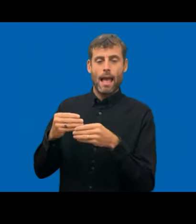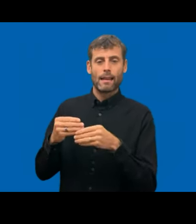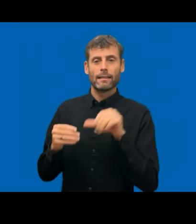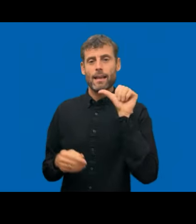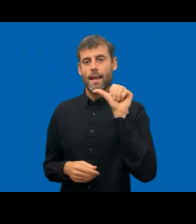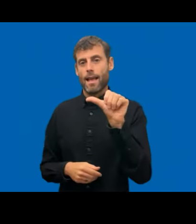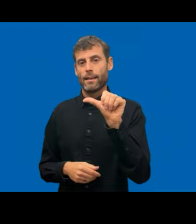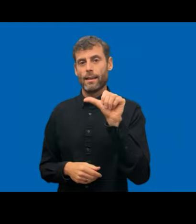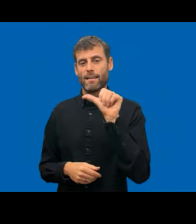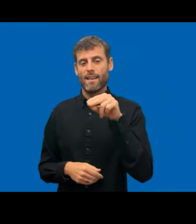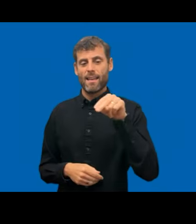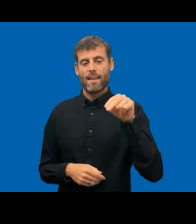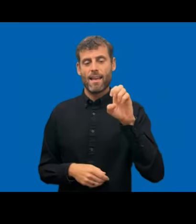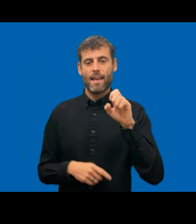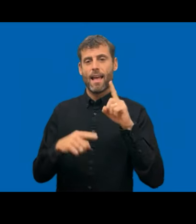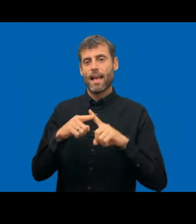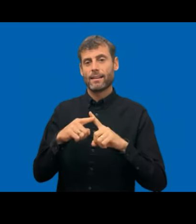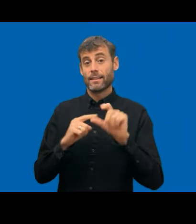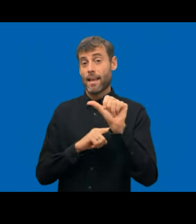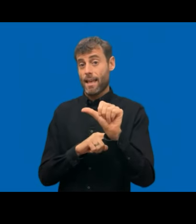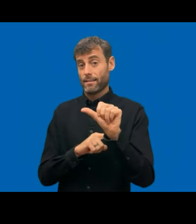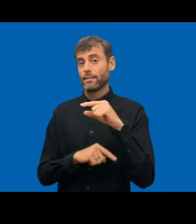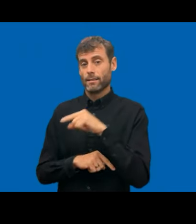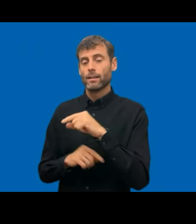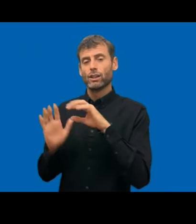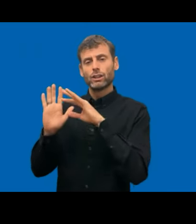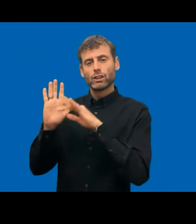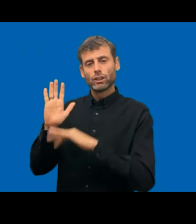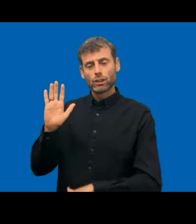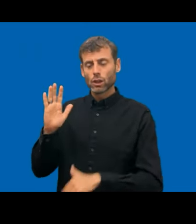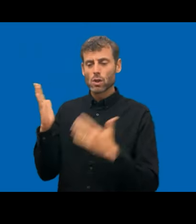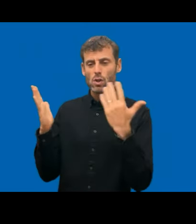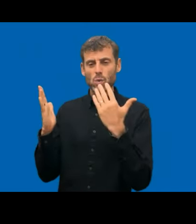all the requirements and we also got questions about the different levels of monitoring. So the